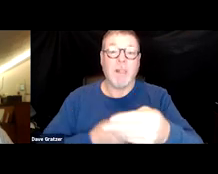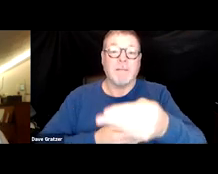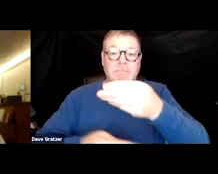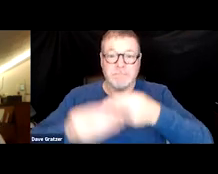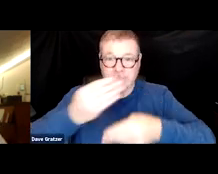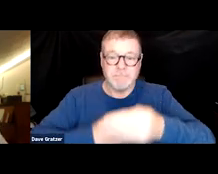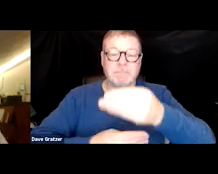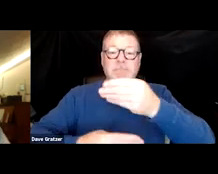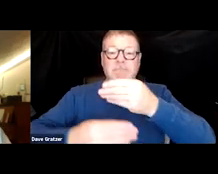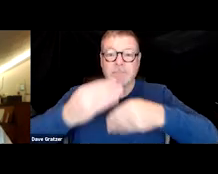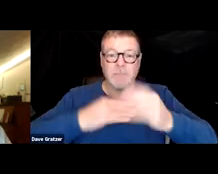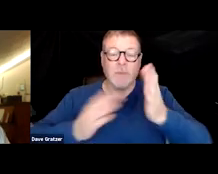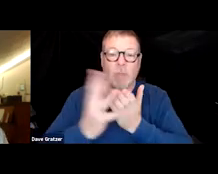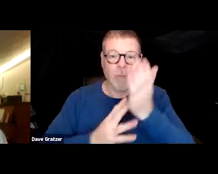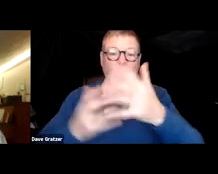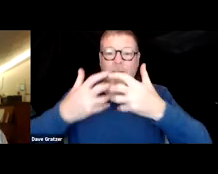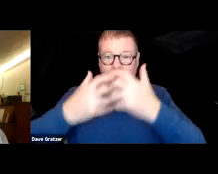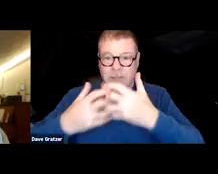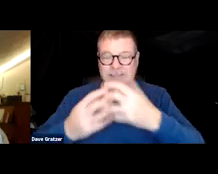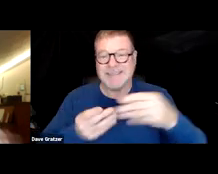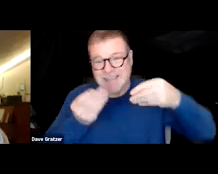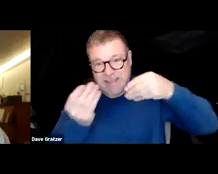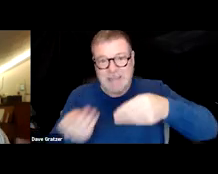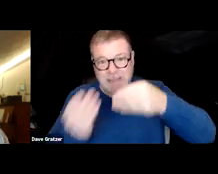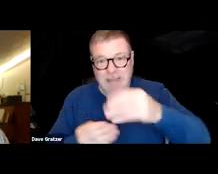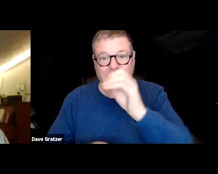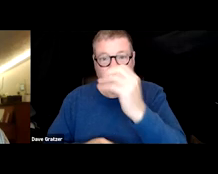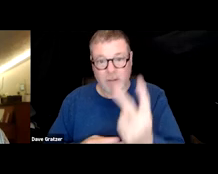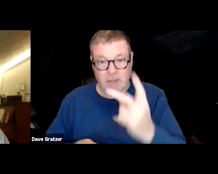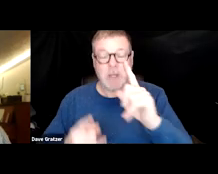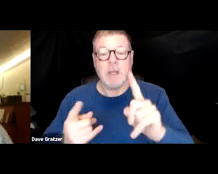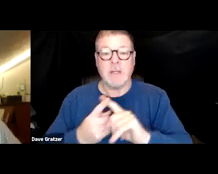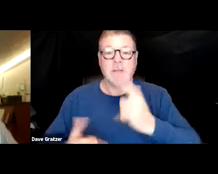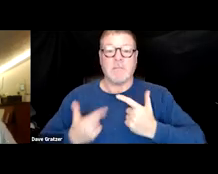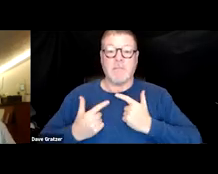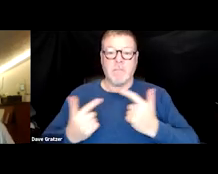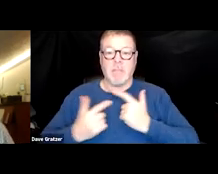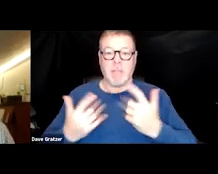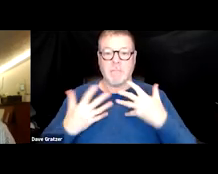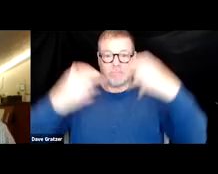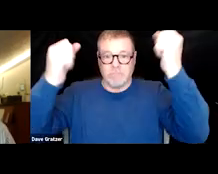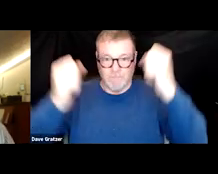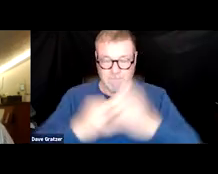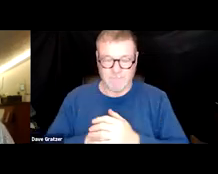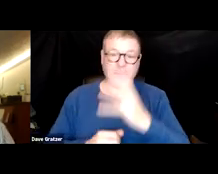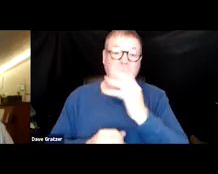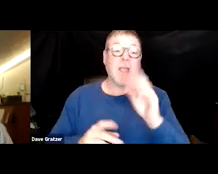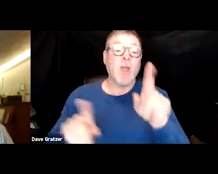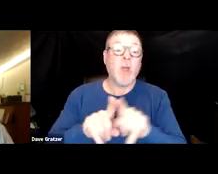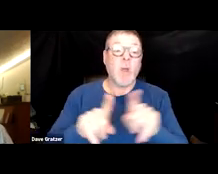and circulated through a machine to oxygenate it until the lungs themselves recovered. And often they also require dialysis.